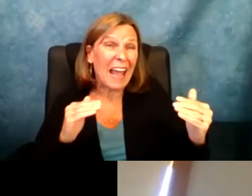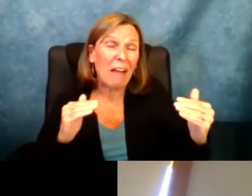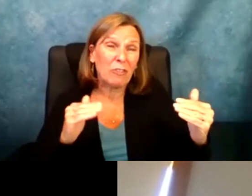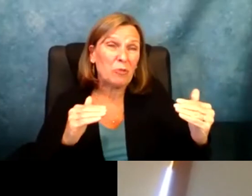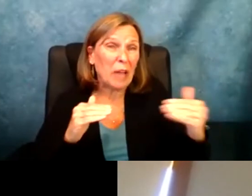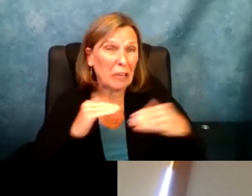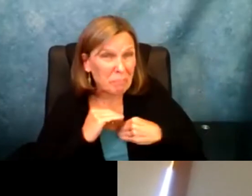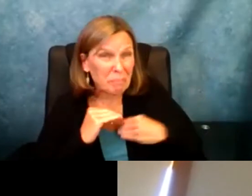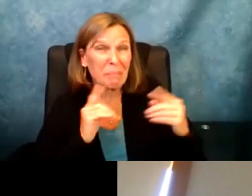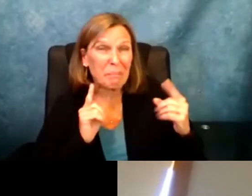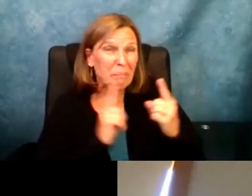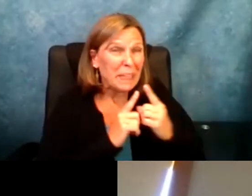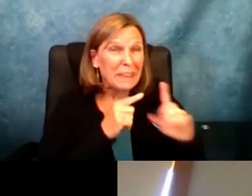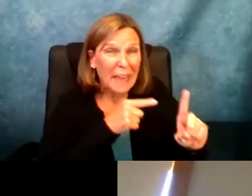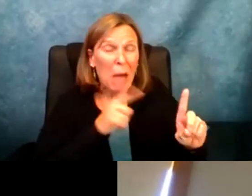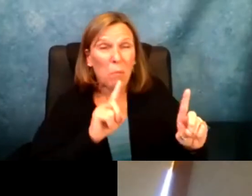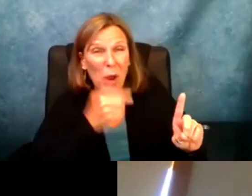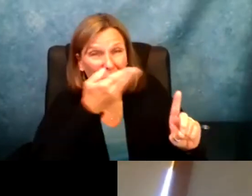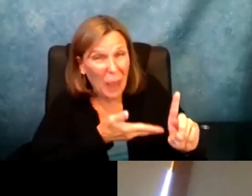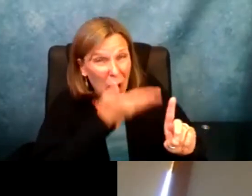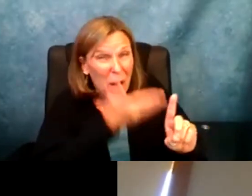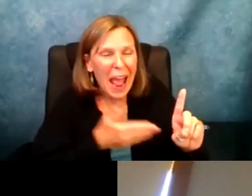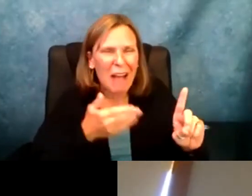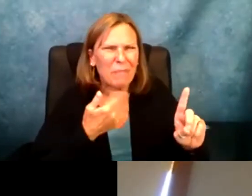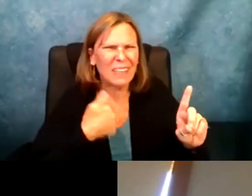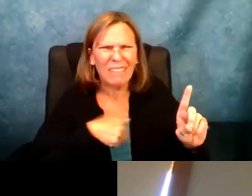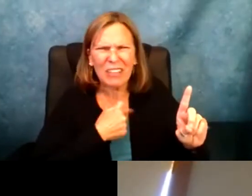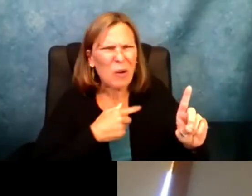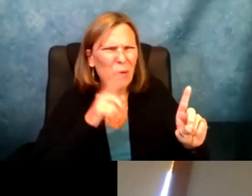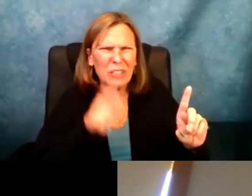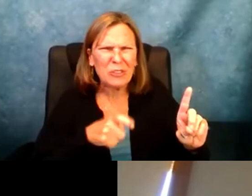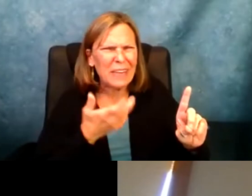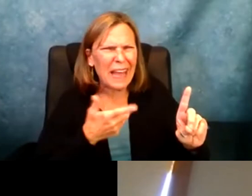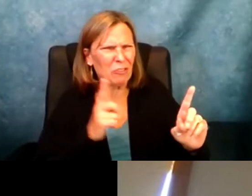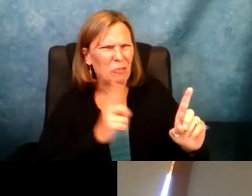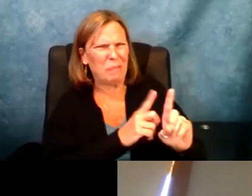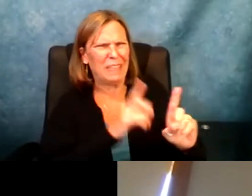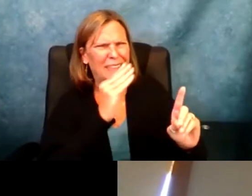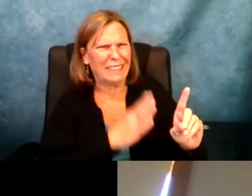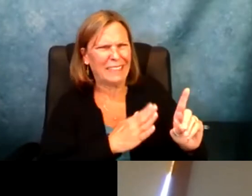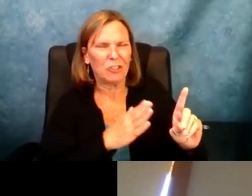where they are even though we shouldn't have to meet them because it